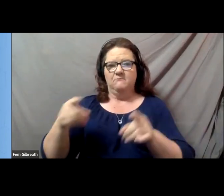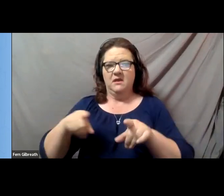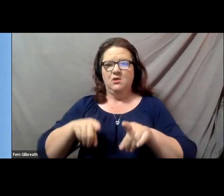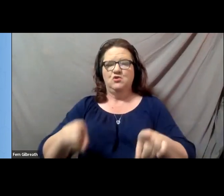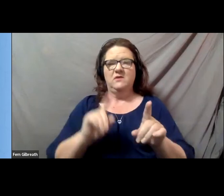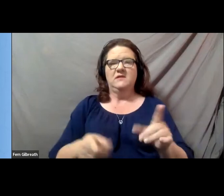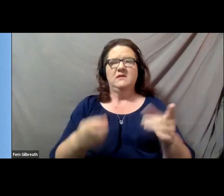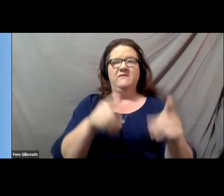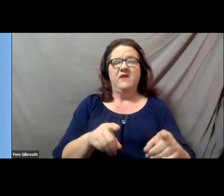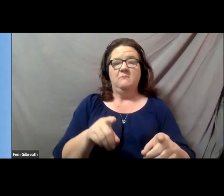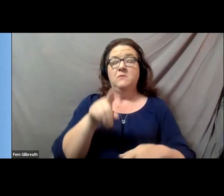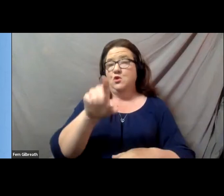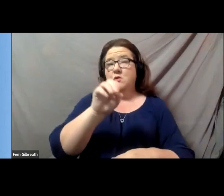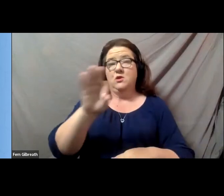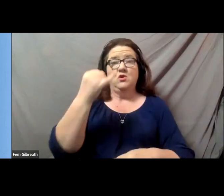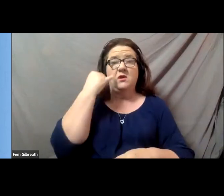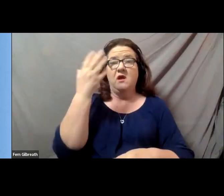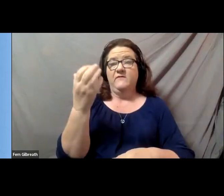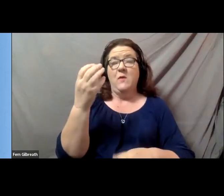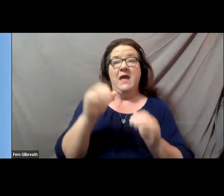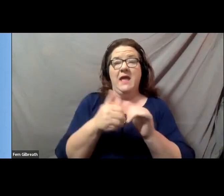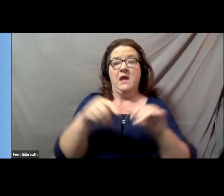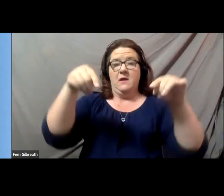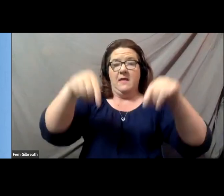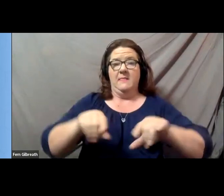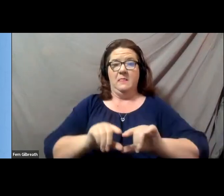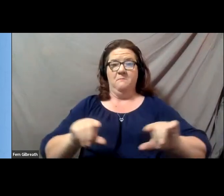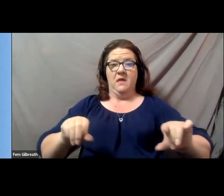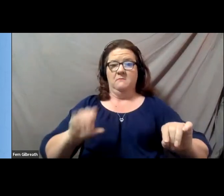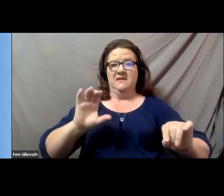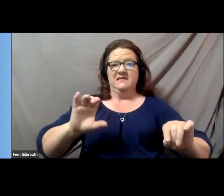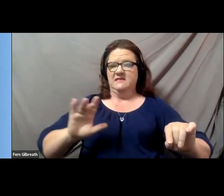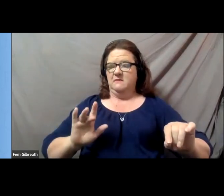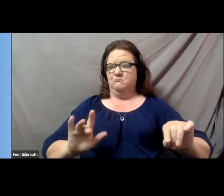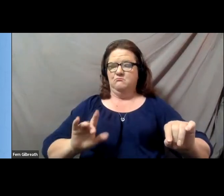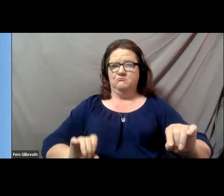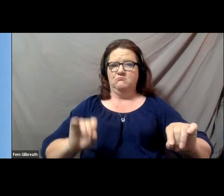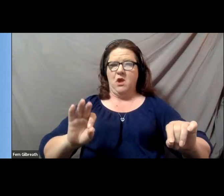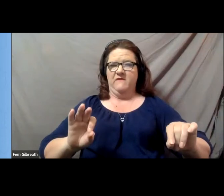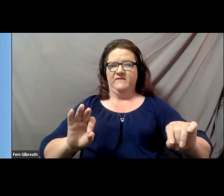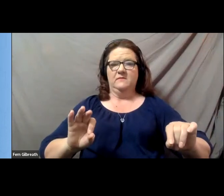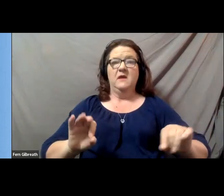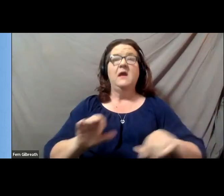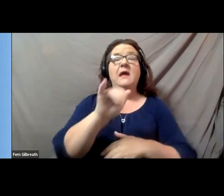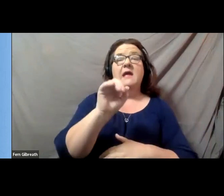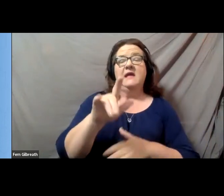You may turn it off by using the CC button at the bottom of the Zoom screen. ASL interpretation will be available throughout